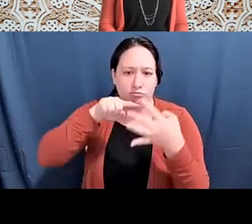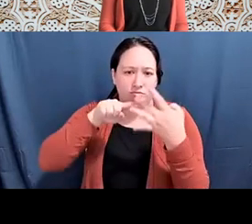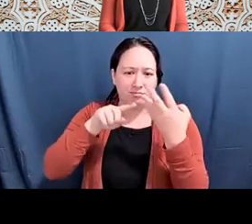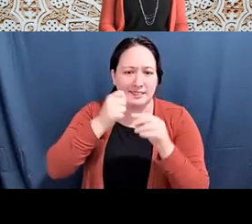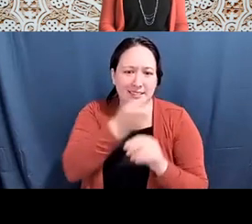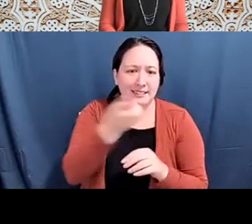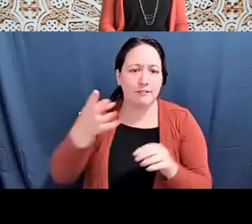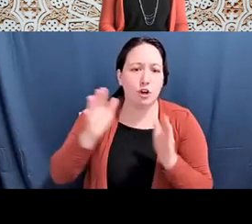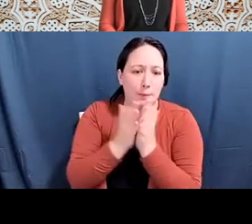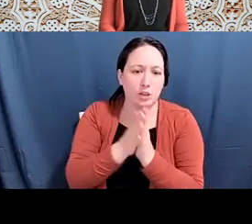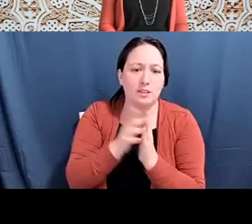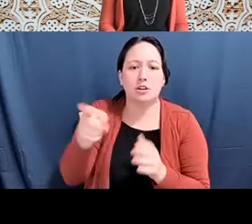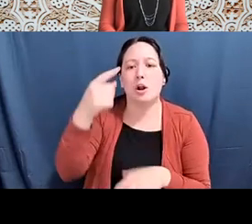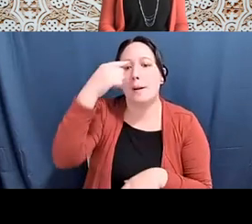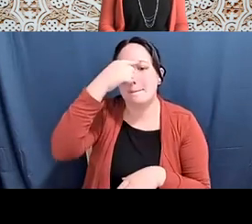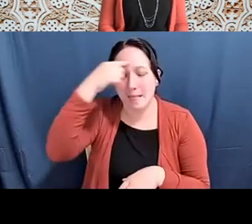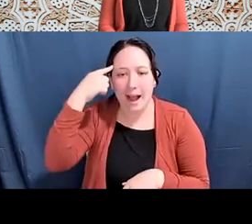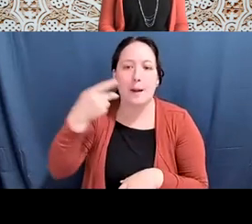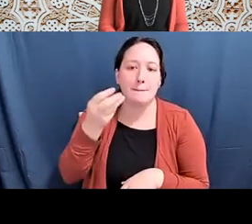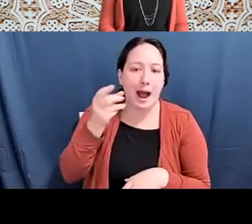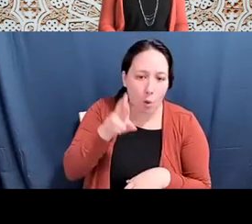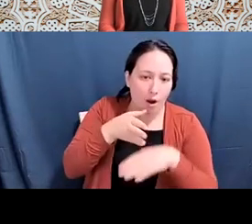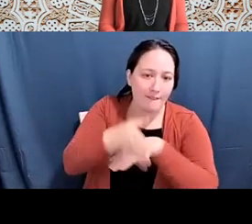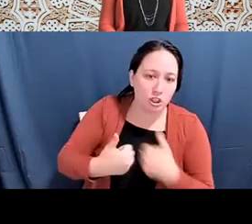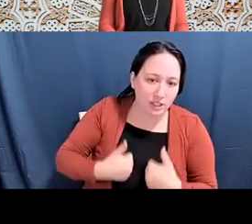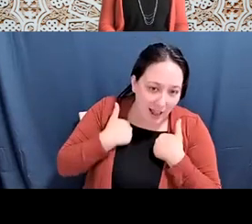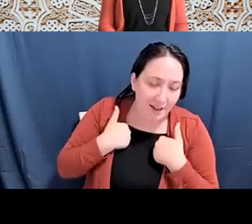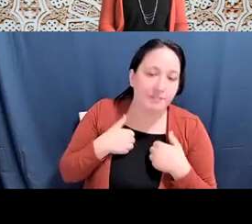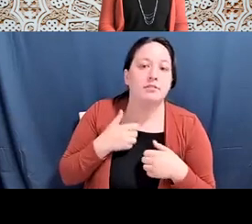Heather McCarty: Black Power Afterlives, the Enduring Significance of the Black Panther Party,